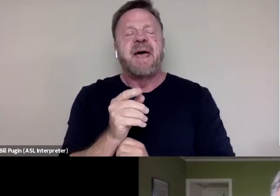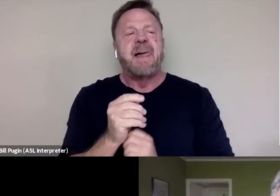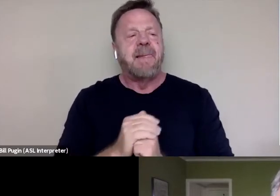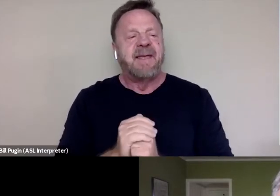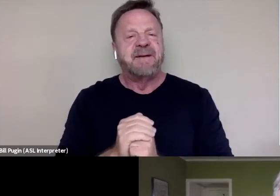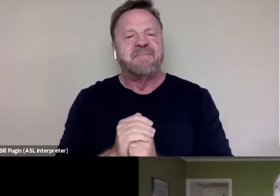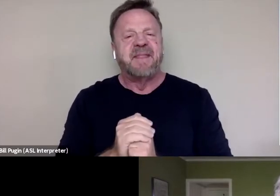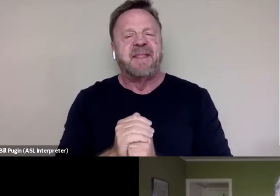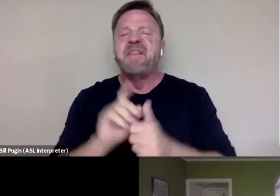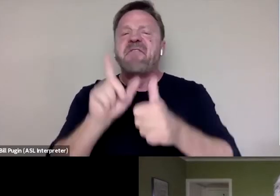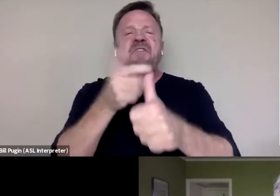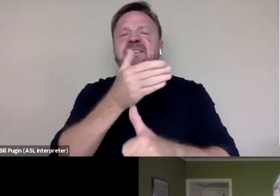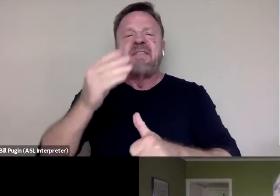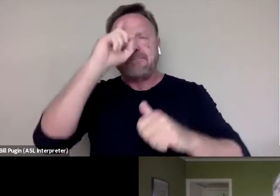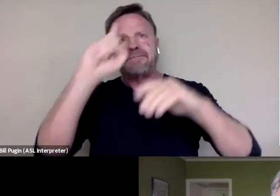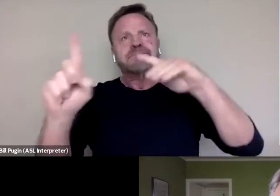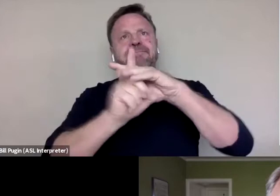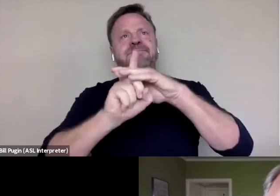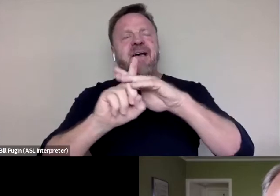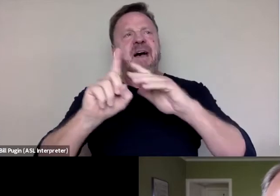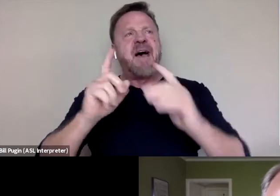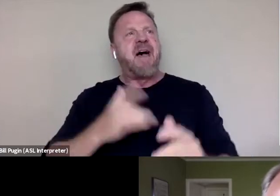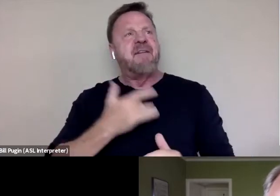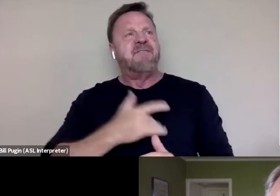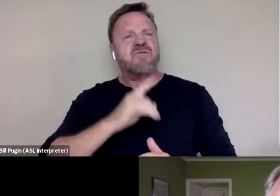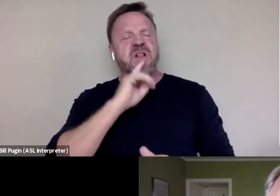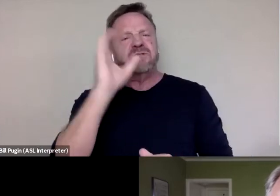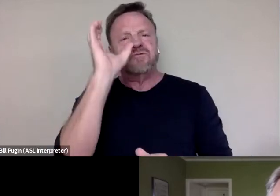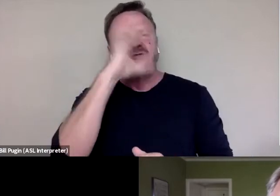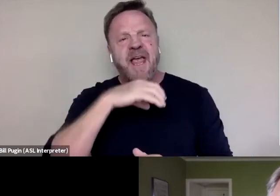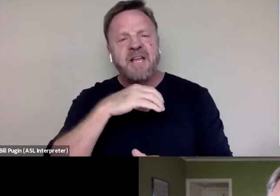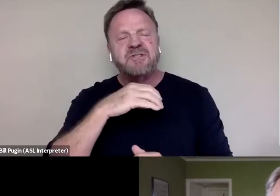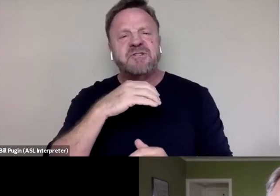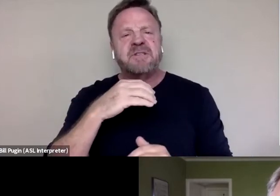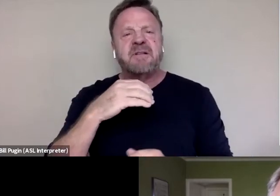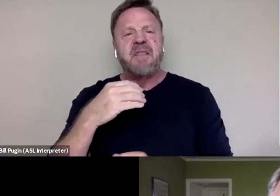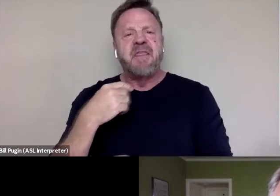the first thing that comes to me is I feel really strange that we are two men